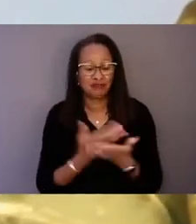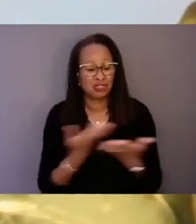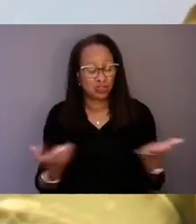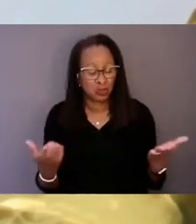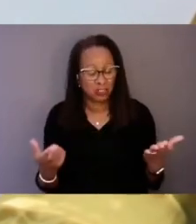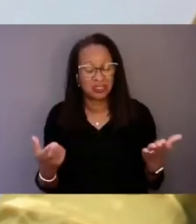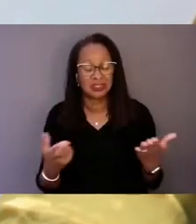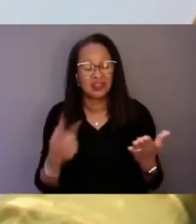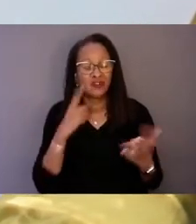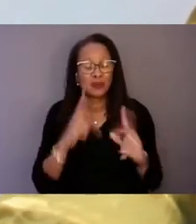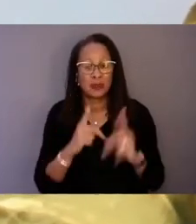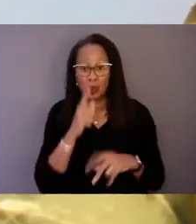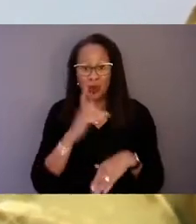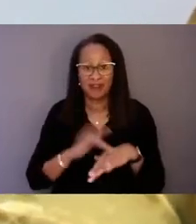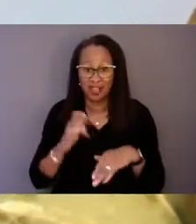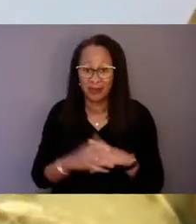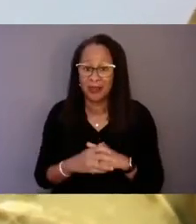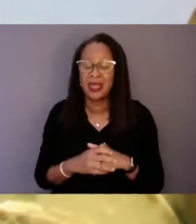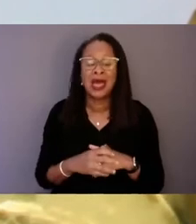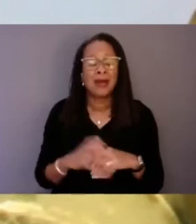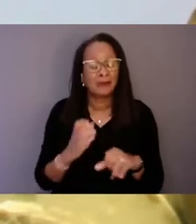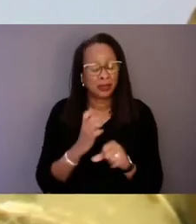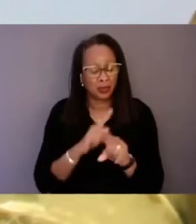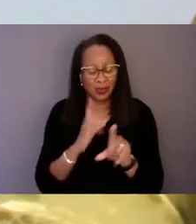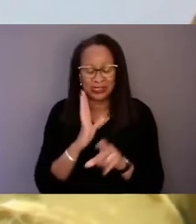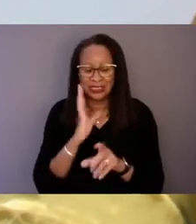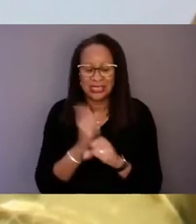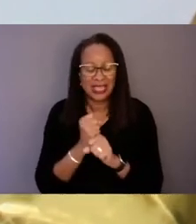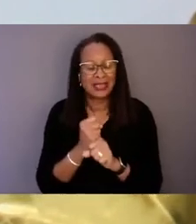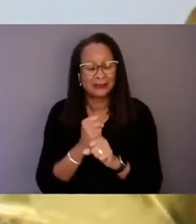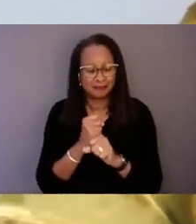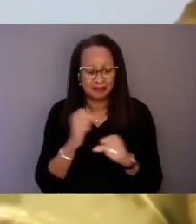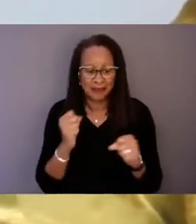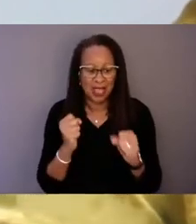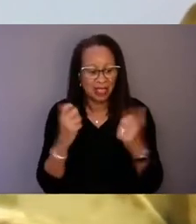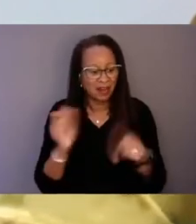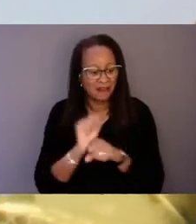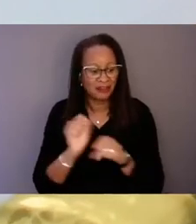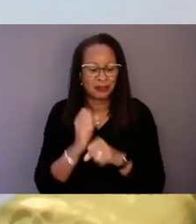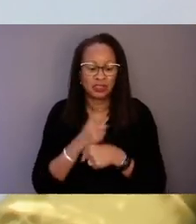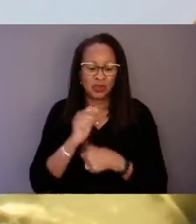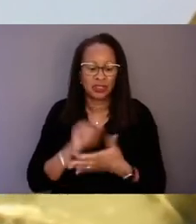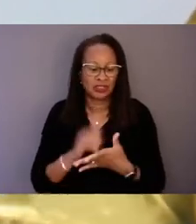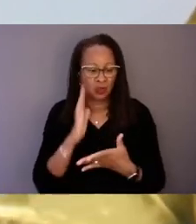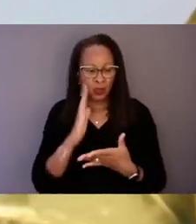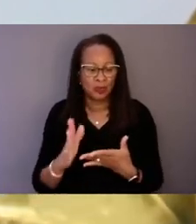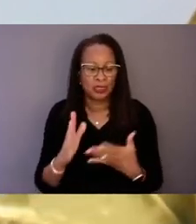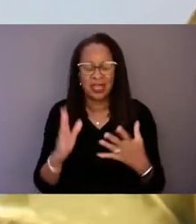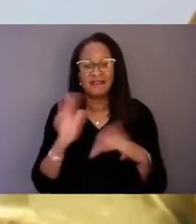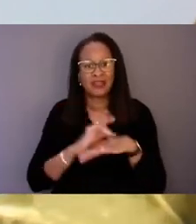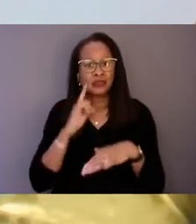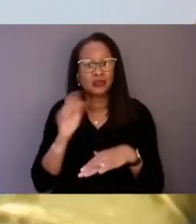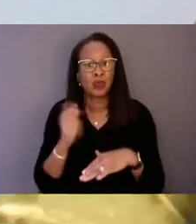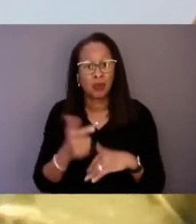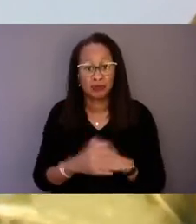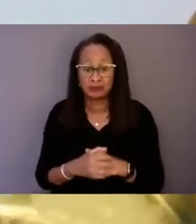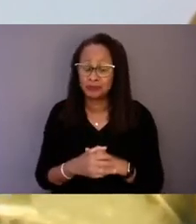to ensure that this critical resource is truly available to every community. Leading the charge at NAMI is its President and CEO Dan Gilson,